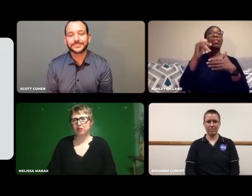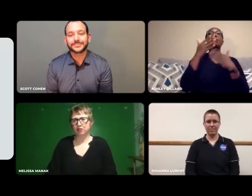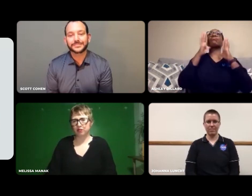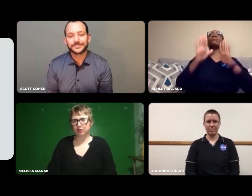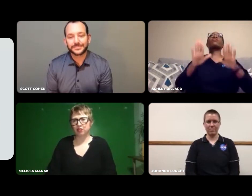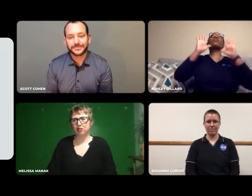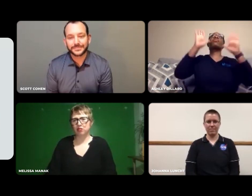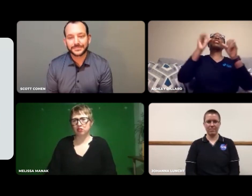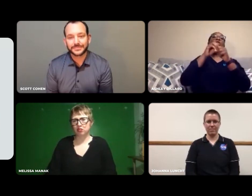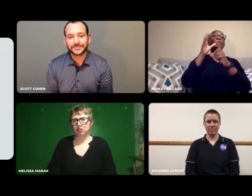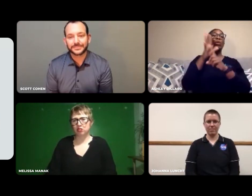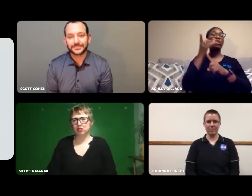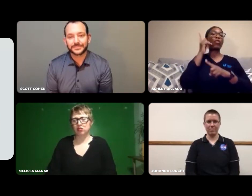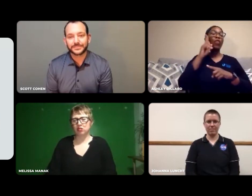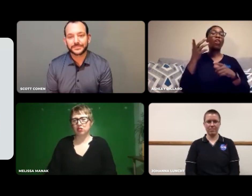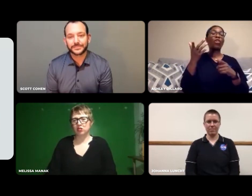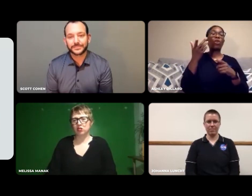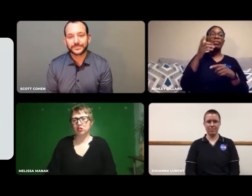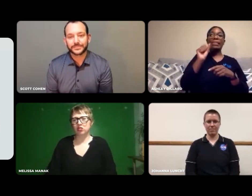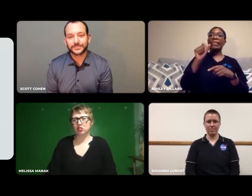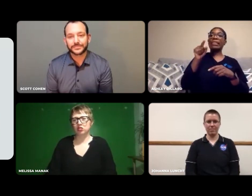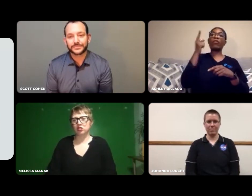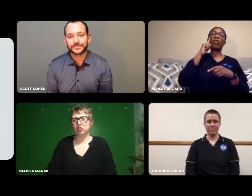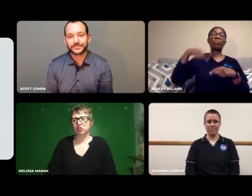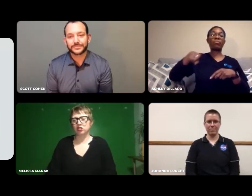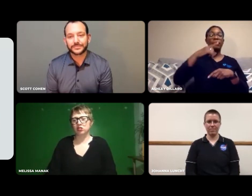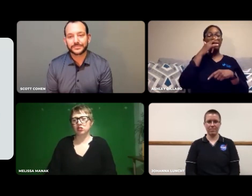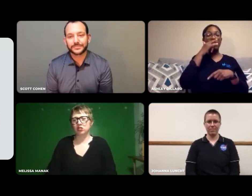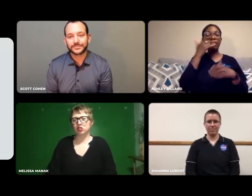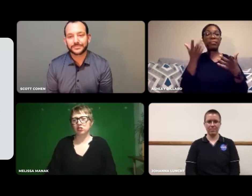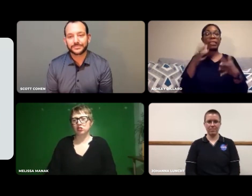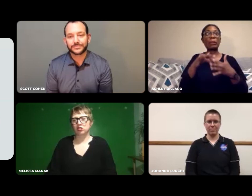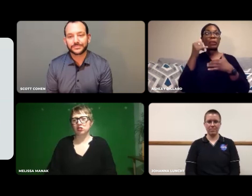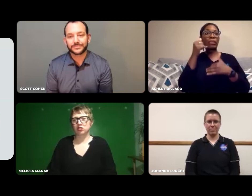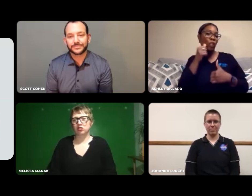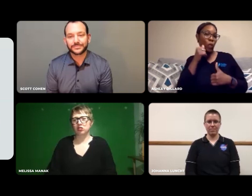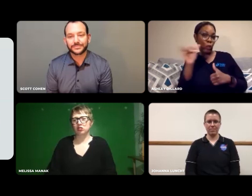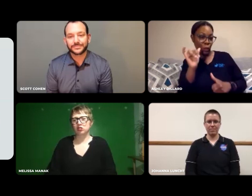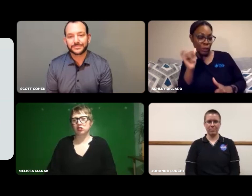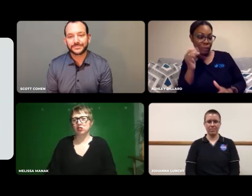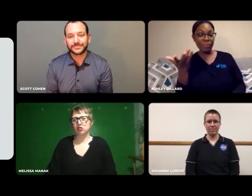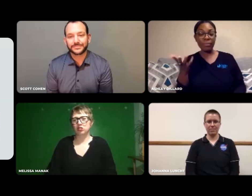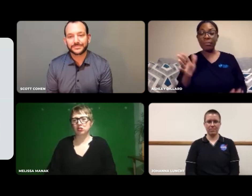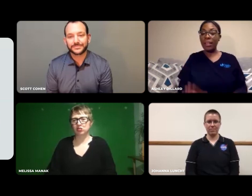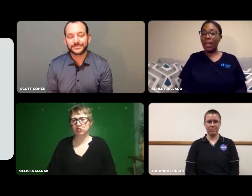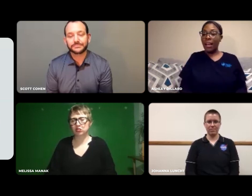It's wonderful exposure for kids, especially young girls.